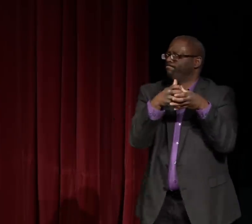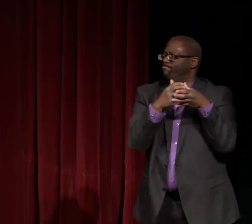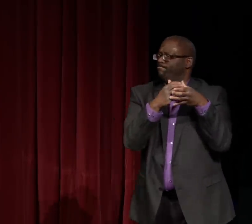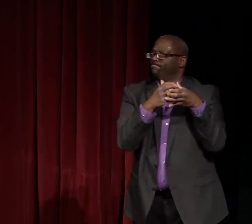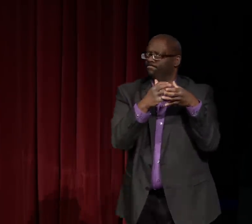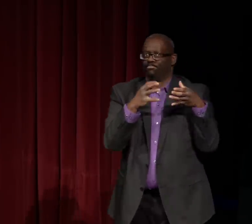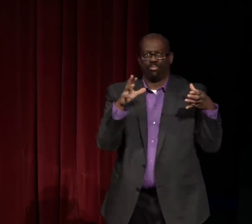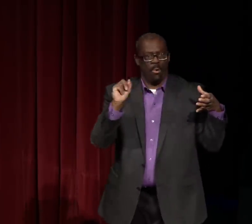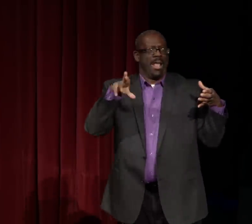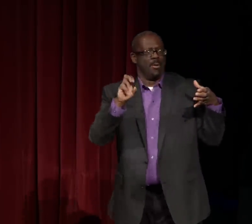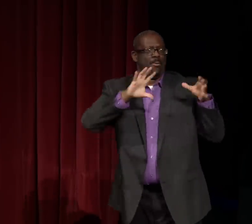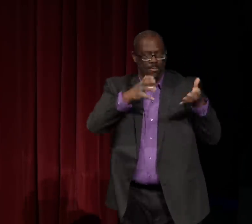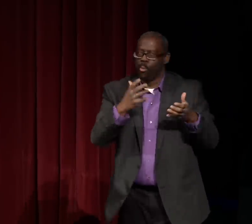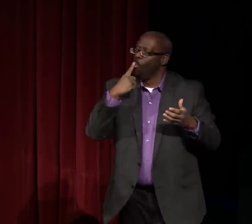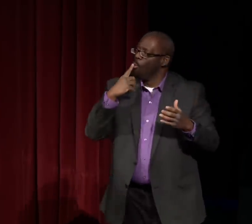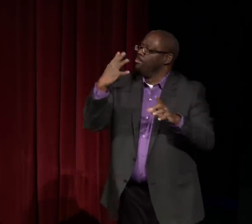There is a small, elite group